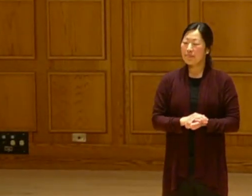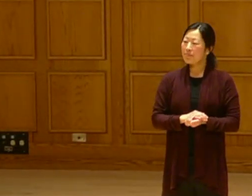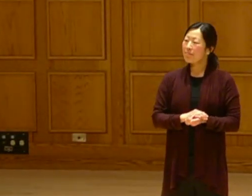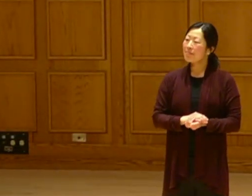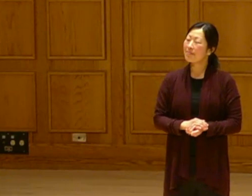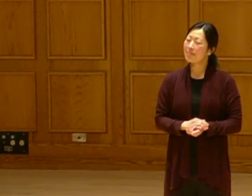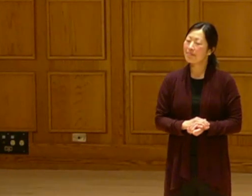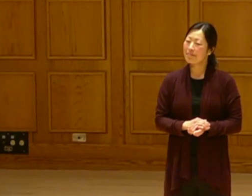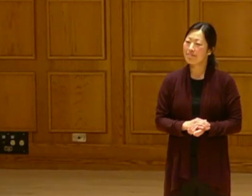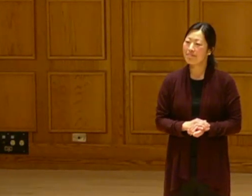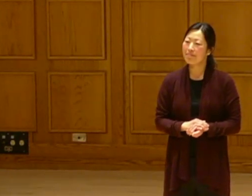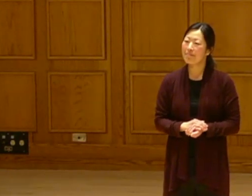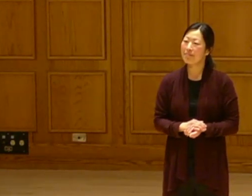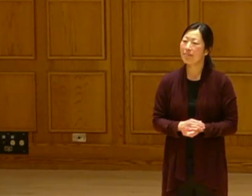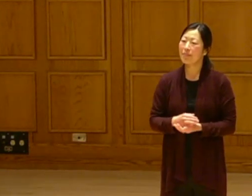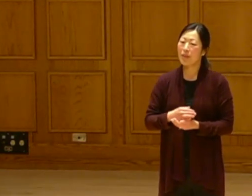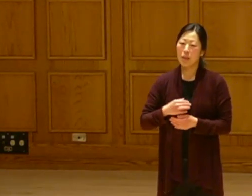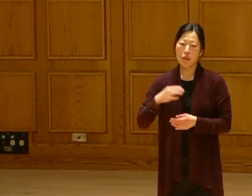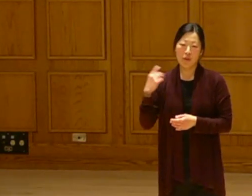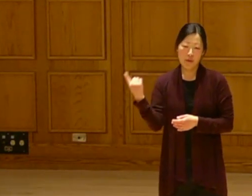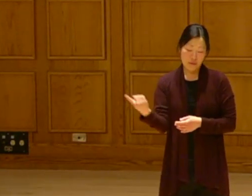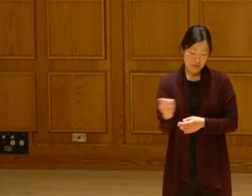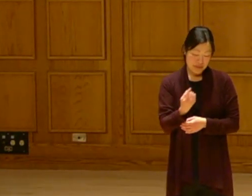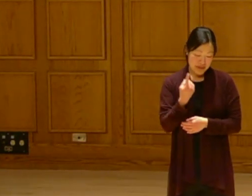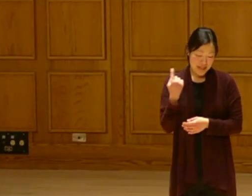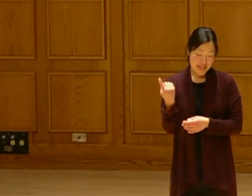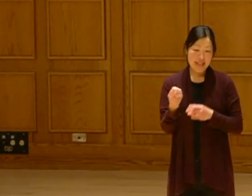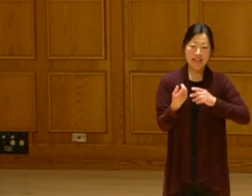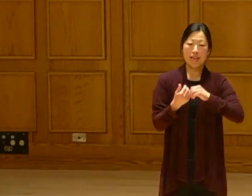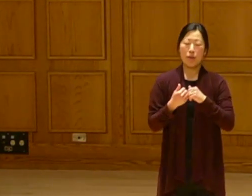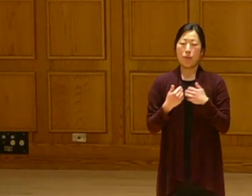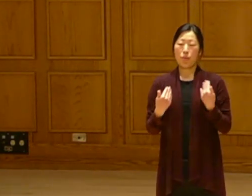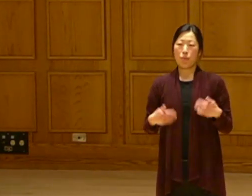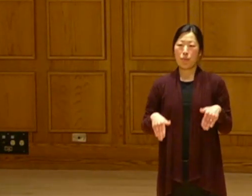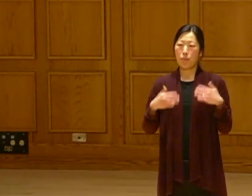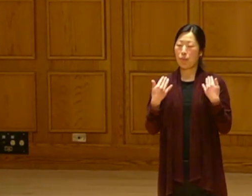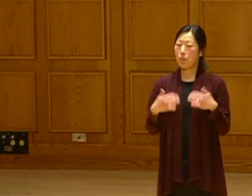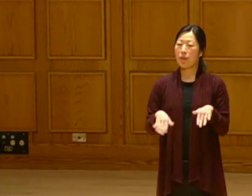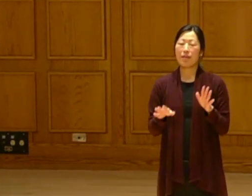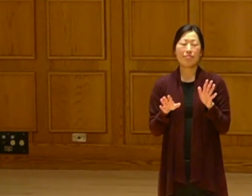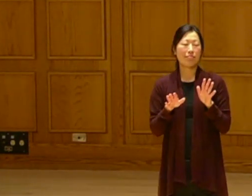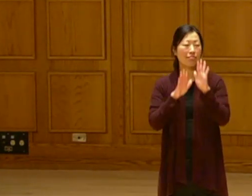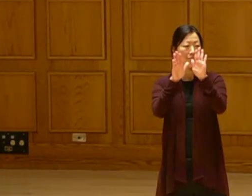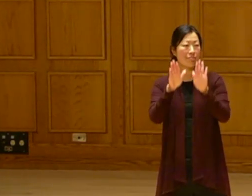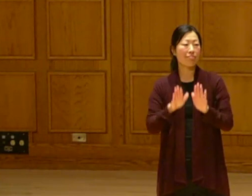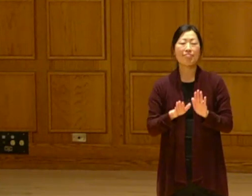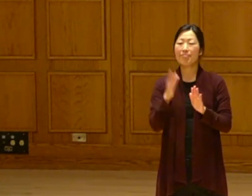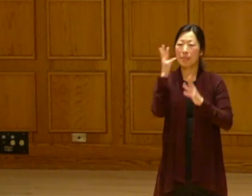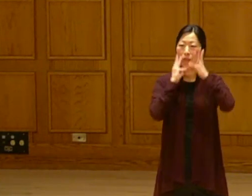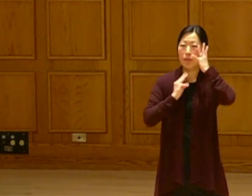It is always -- it is always an uplifting experience to be surrounded by like-minded people.